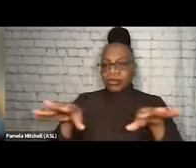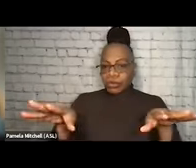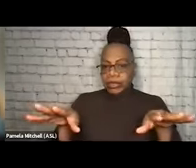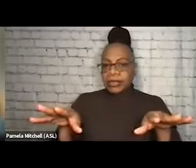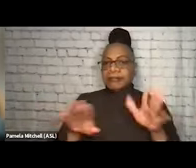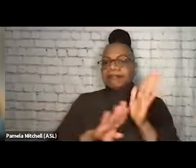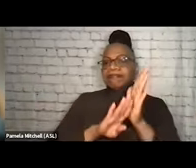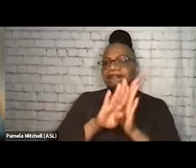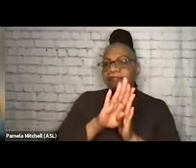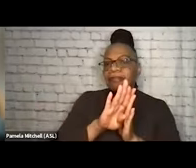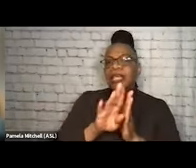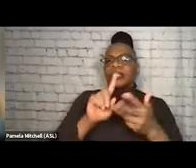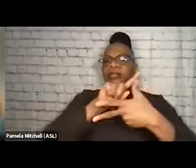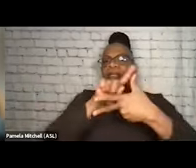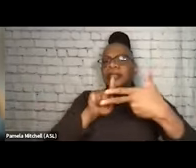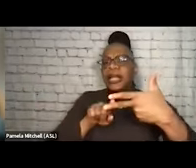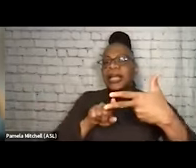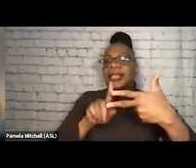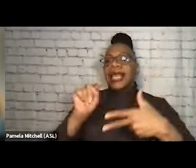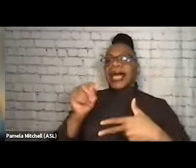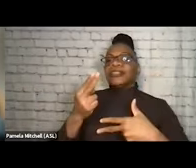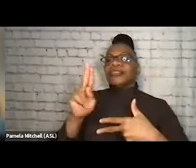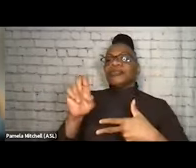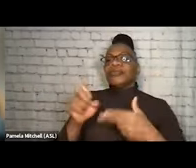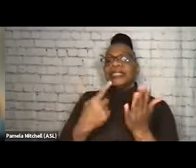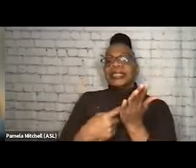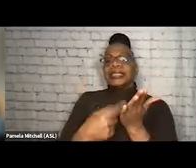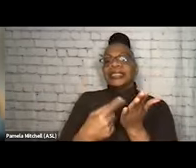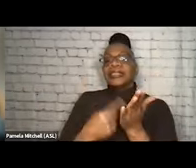that really, Theresa outlined for us already with the two definitions of harm reduction.